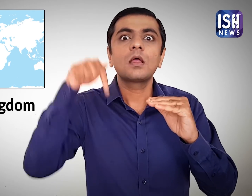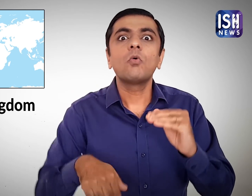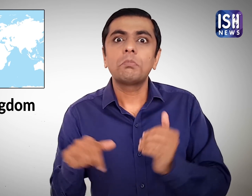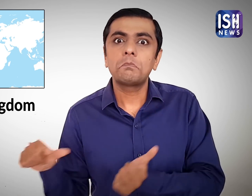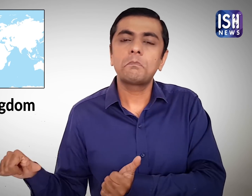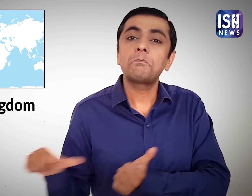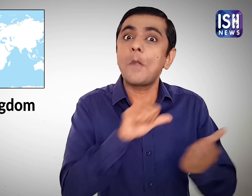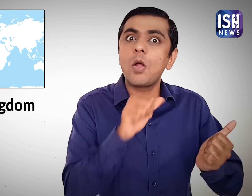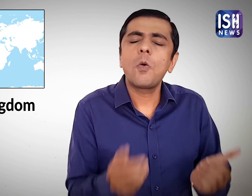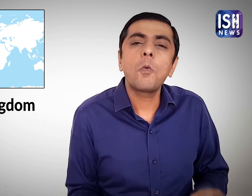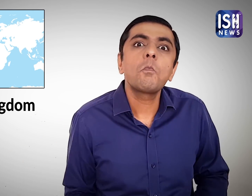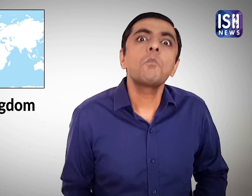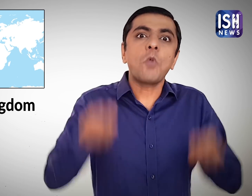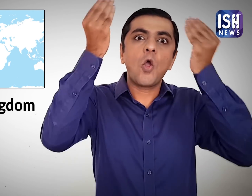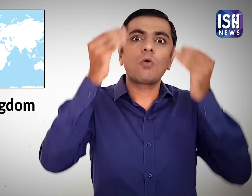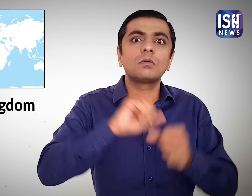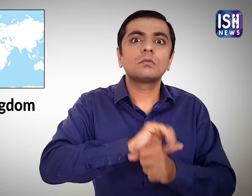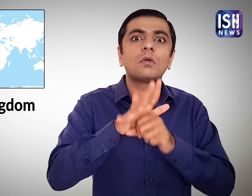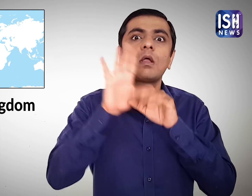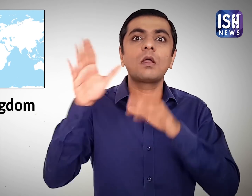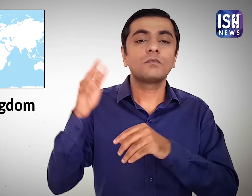Now the UK is experiencing a sudden surge of infections.